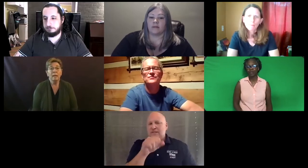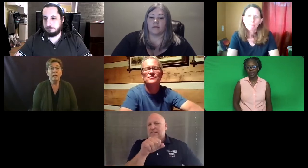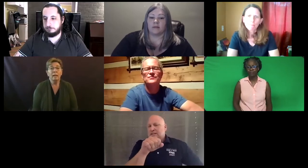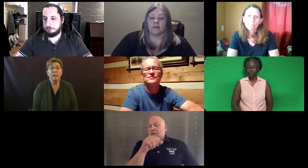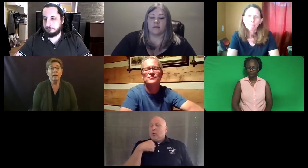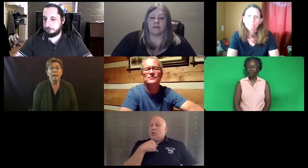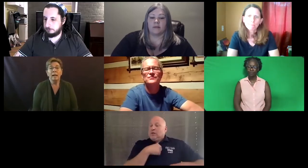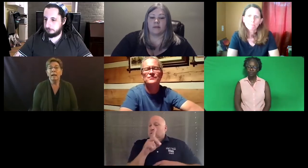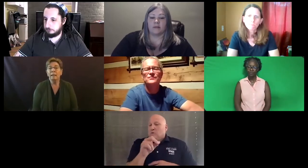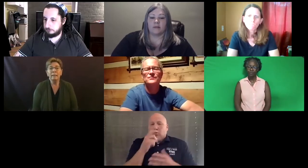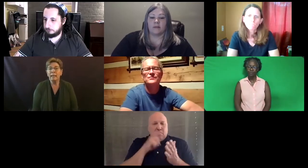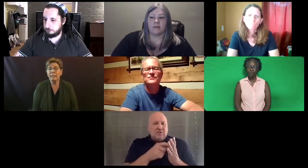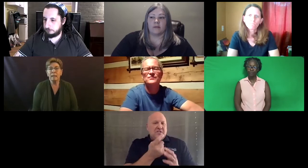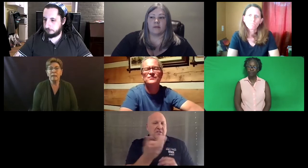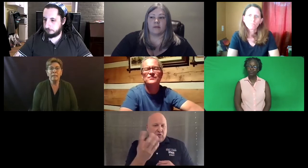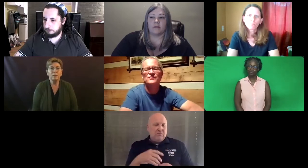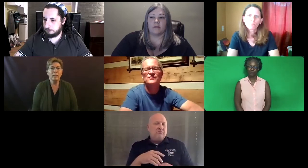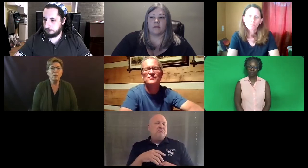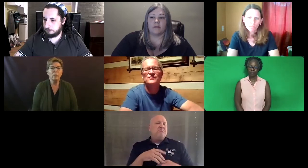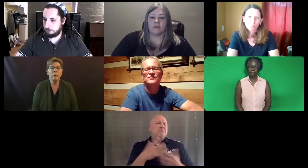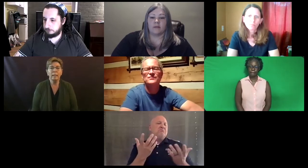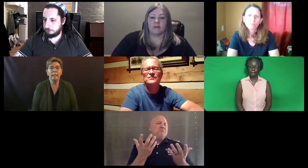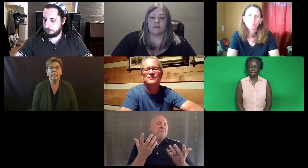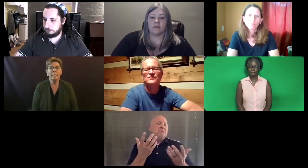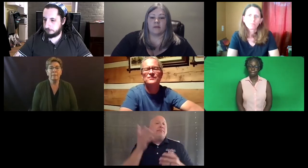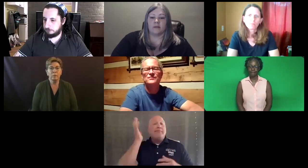What are they? Trenton: Yes, thank you. We do recognize several.